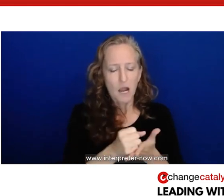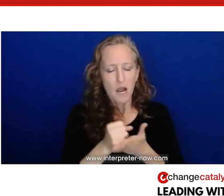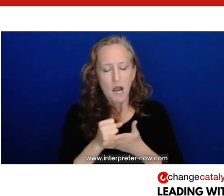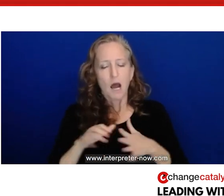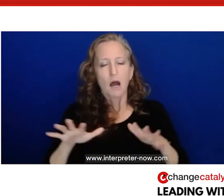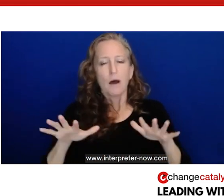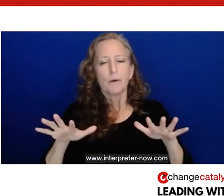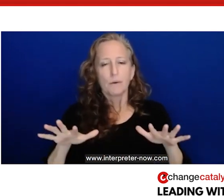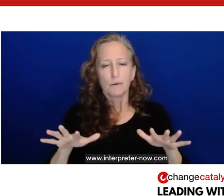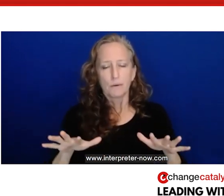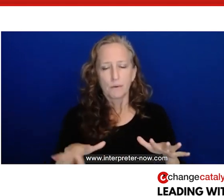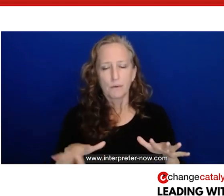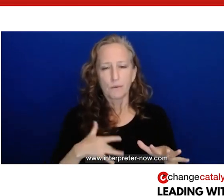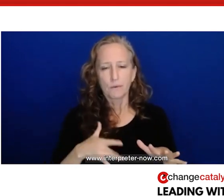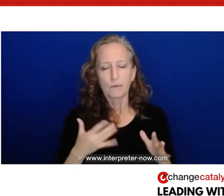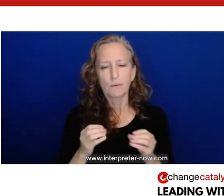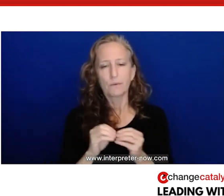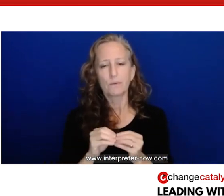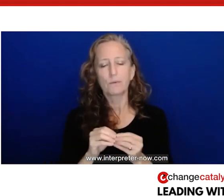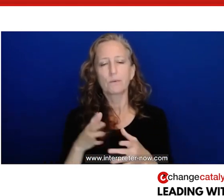our feelings of ease and wellbeing.